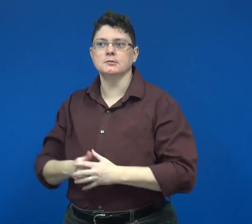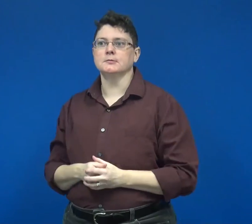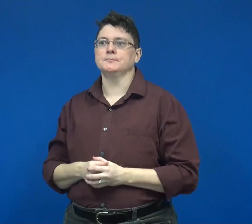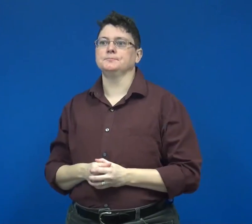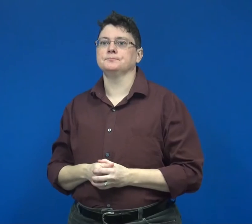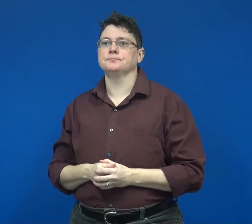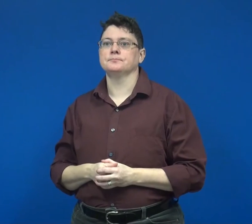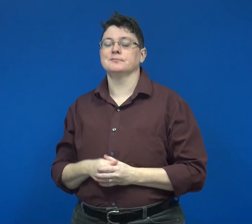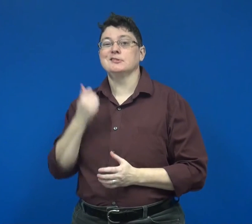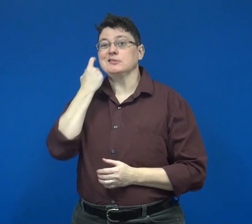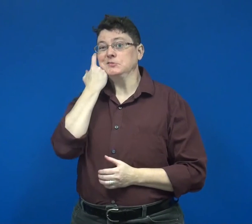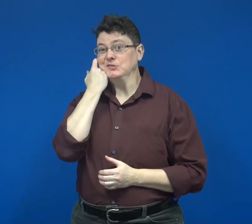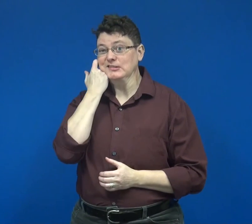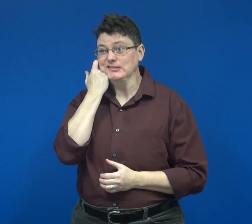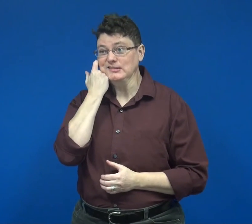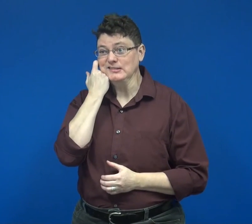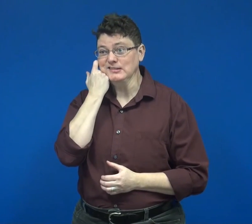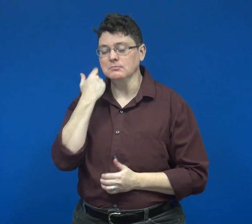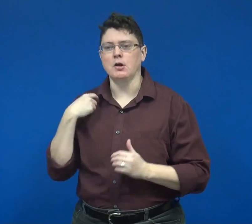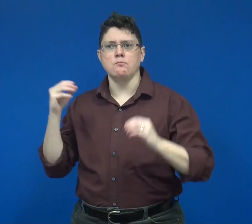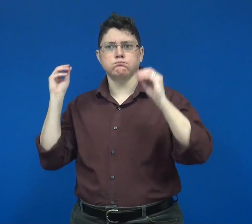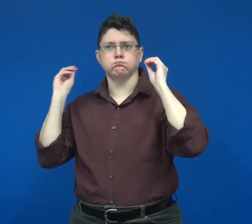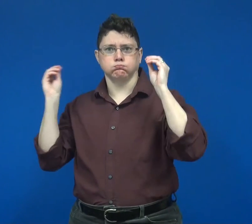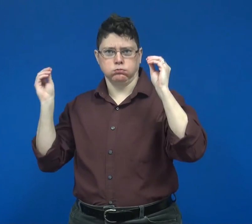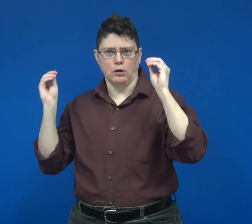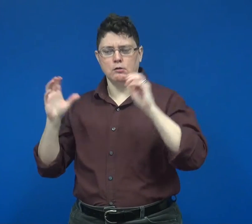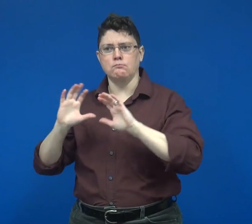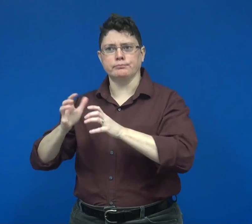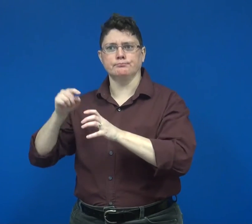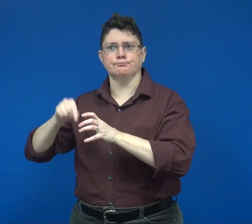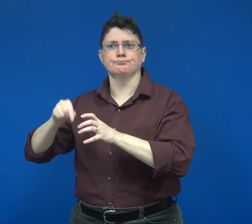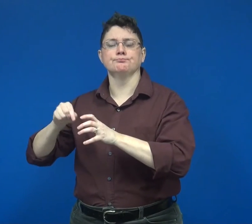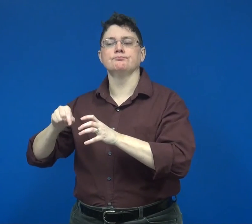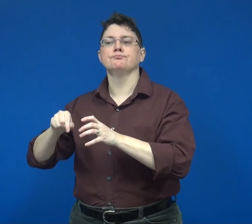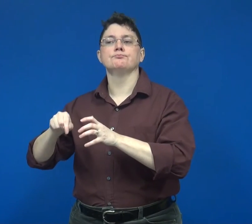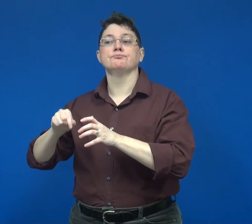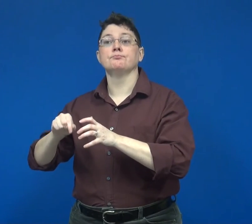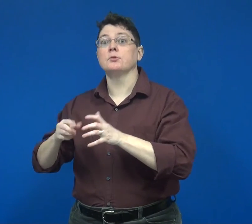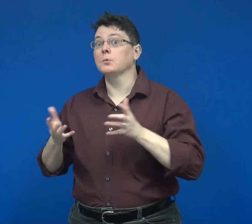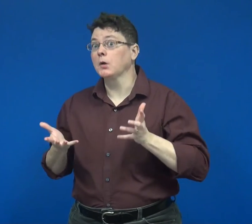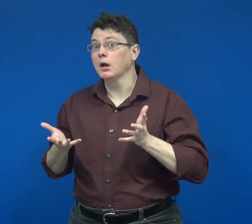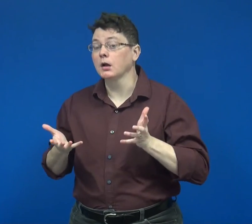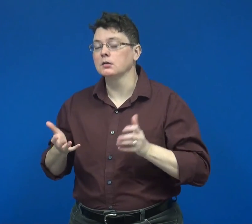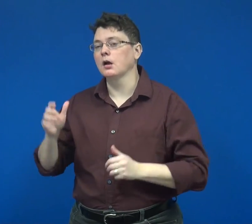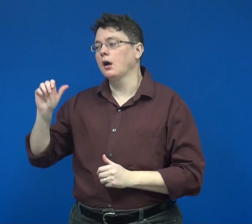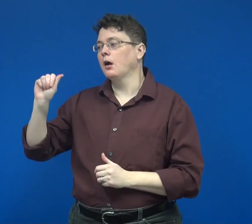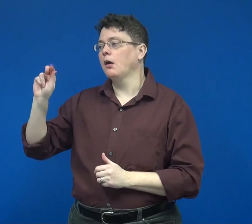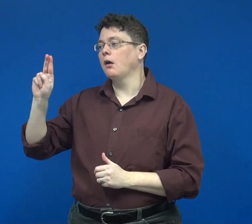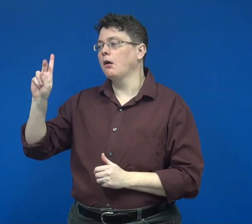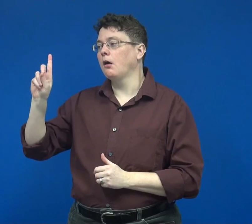Recently, I taught a unit on Audism